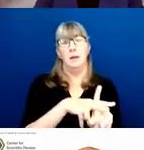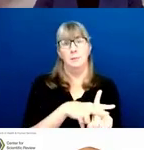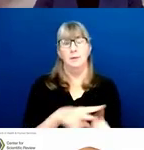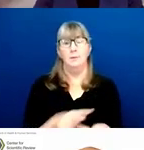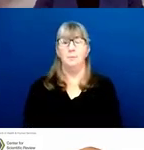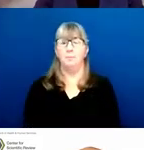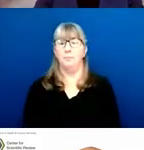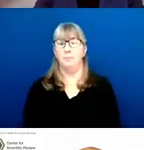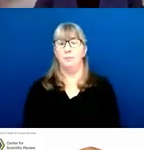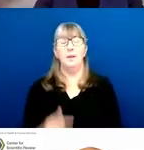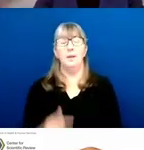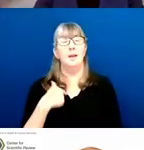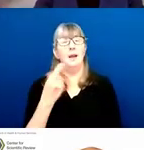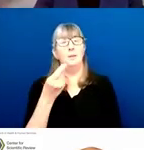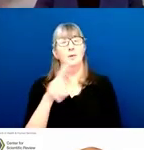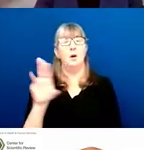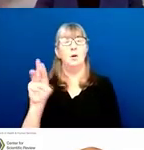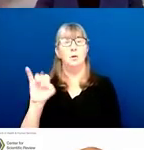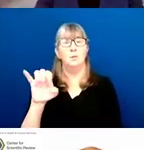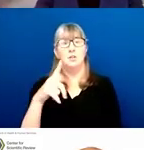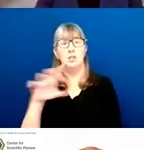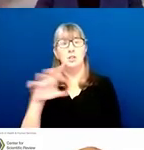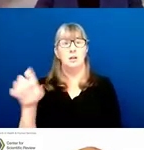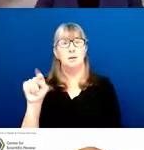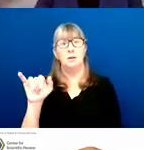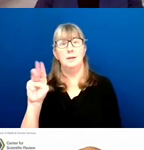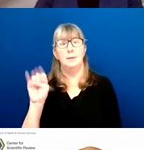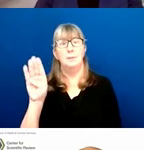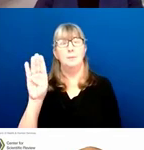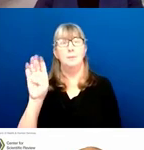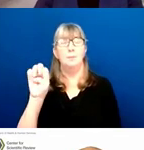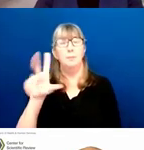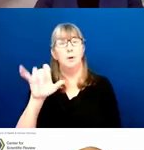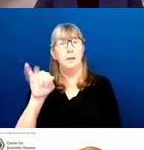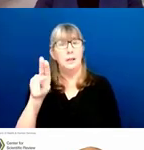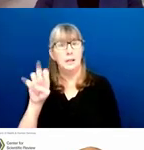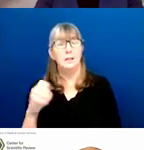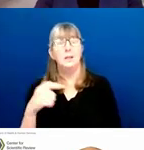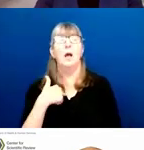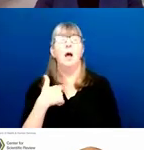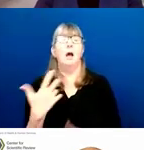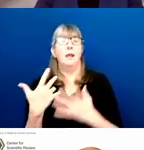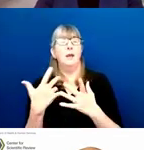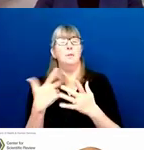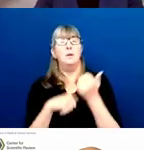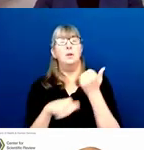I'm Dr. Michelle Timmerman. I'm an associate director at the Division of Receipt and Referral in CSR,